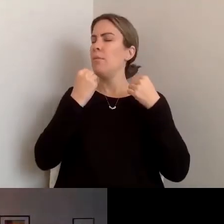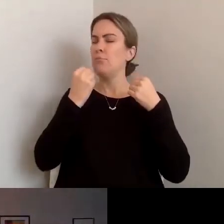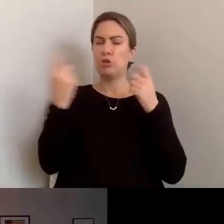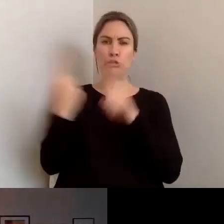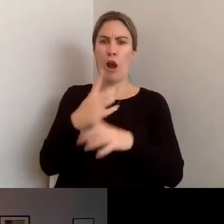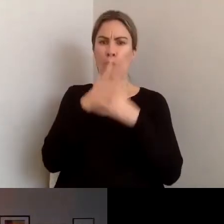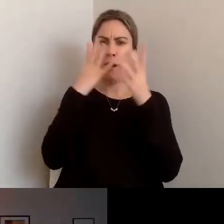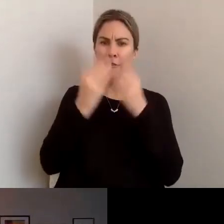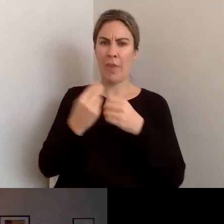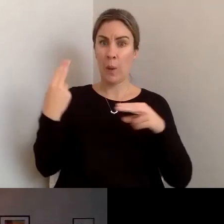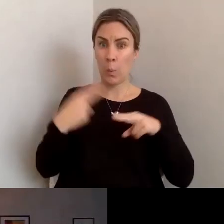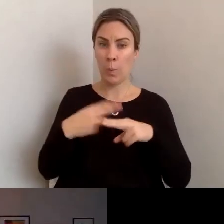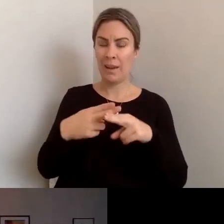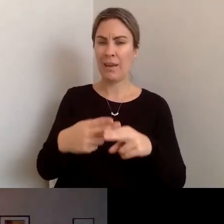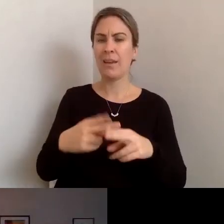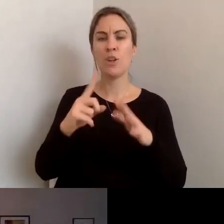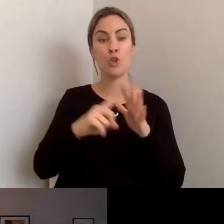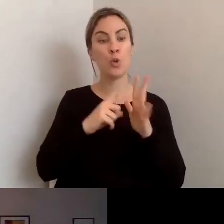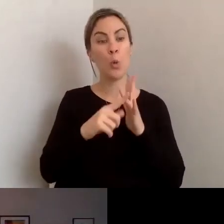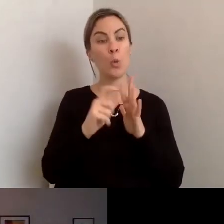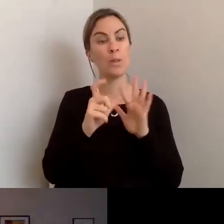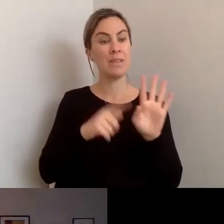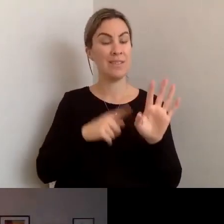coming back to Jody's point as well, around how quickly language can